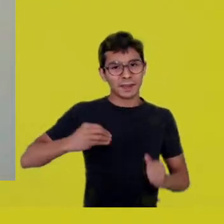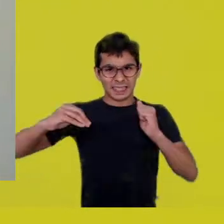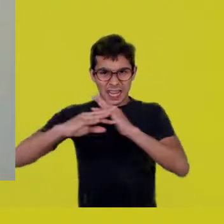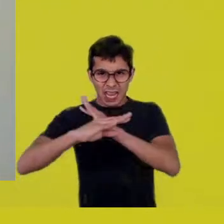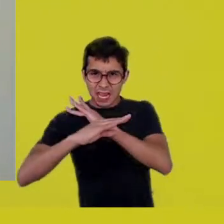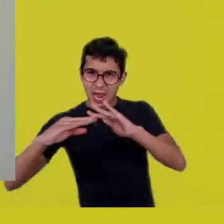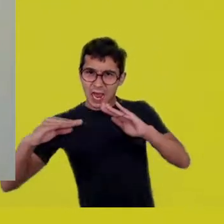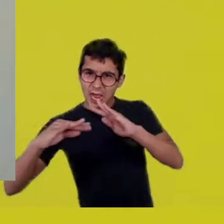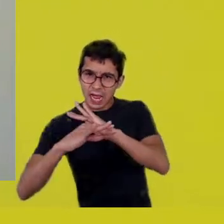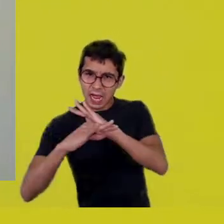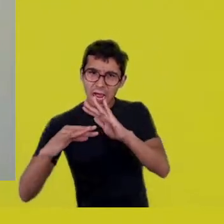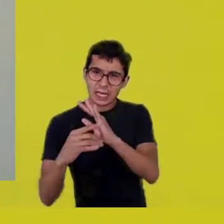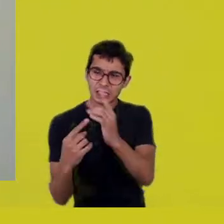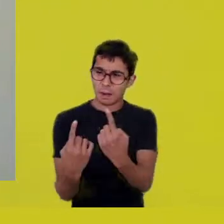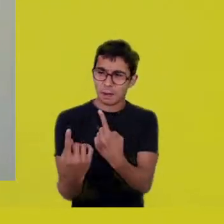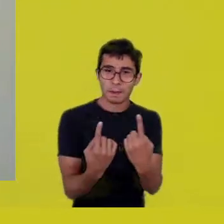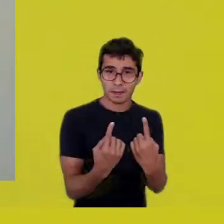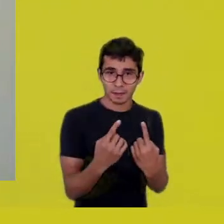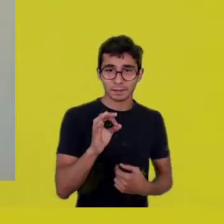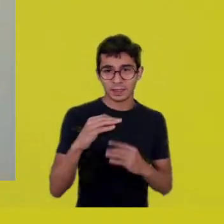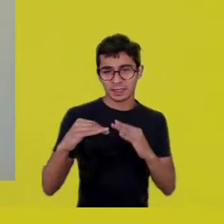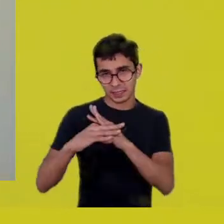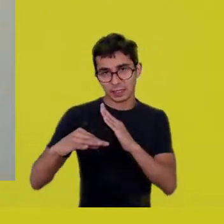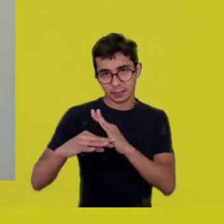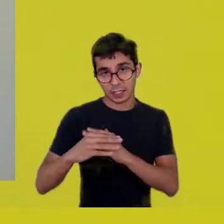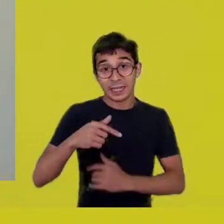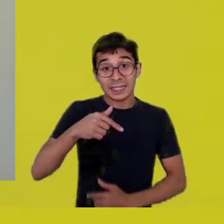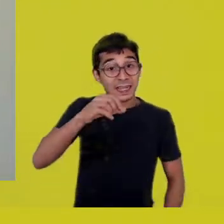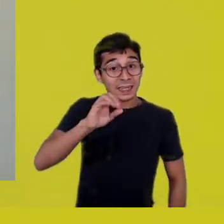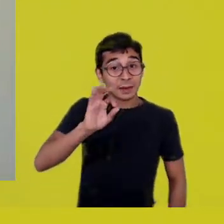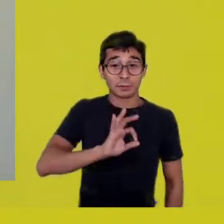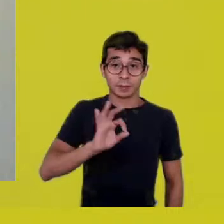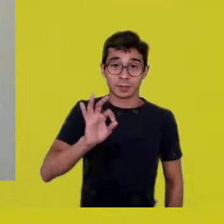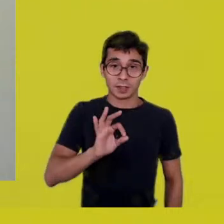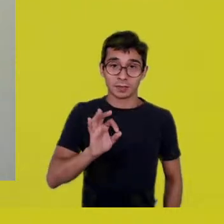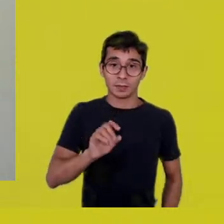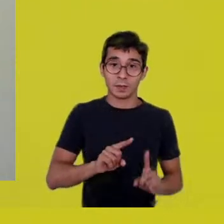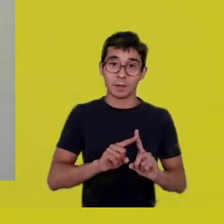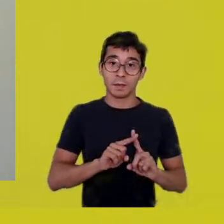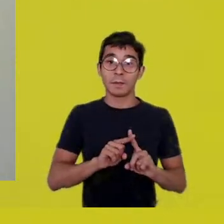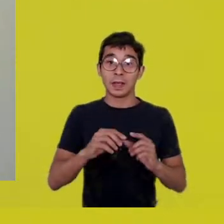In cities, but with metropolis as the main refuge,